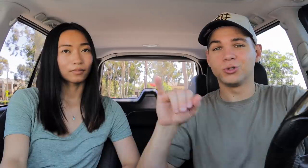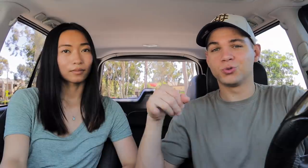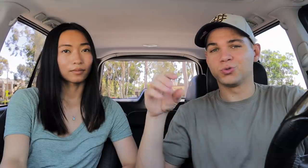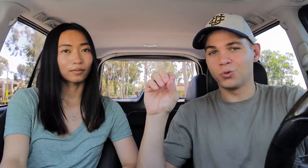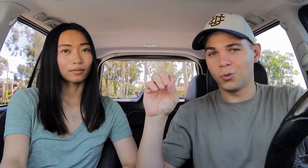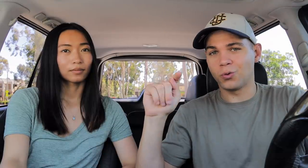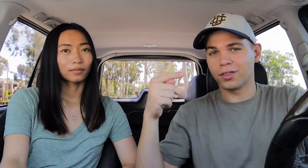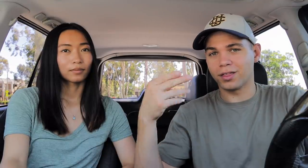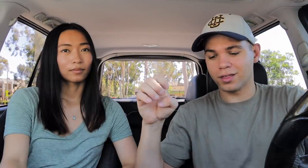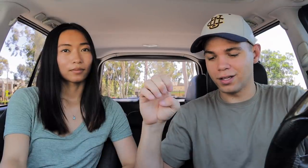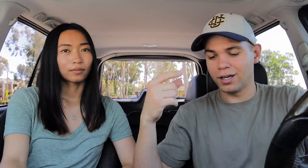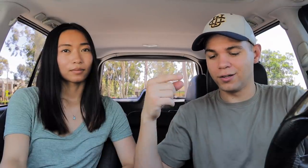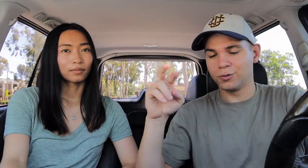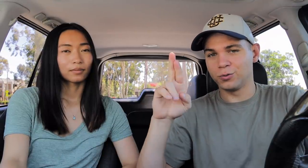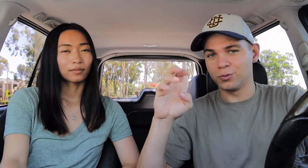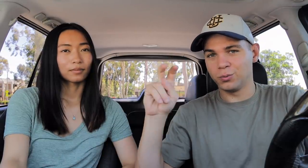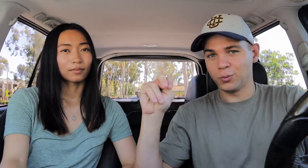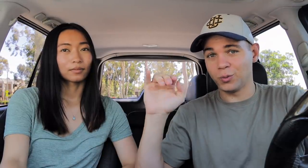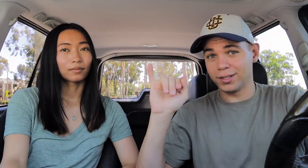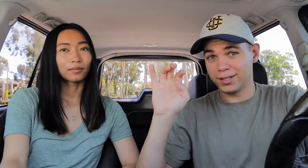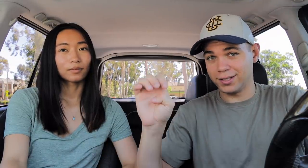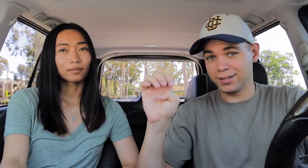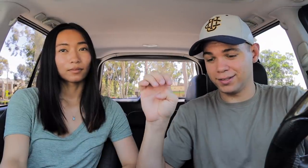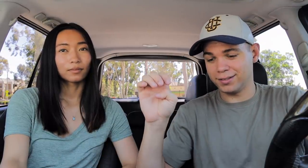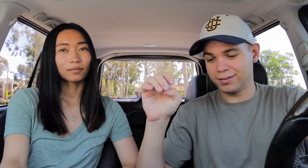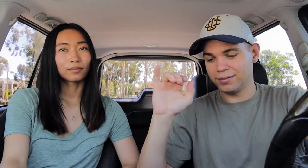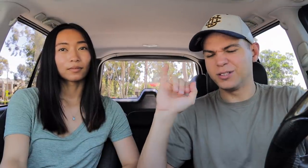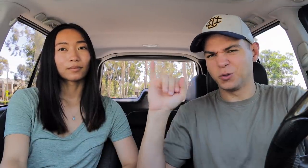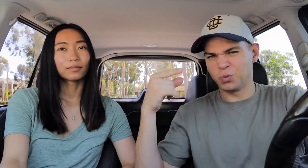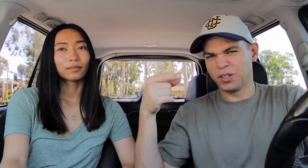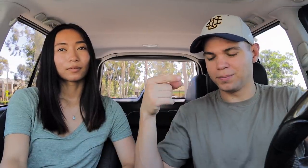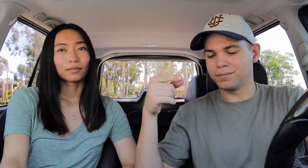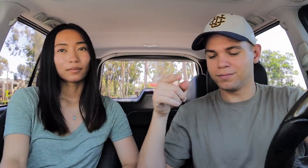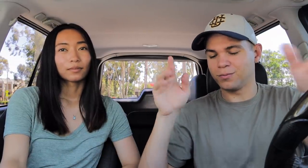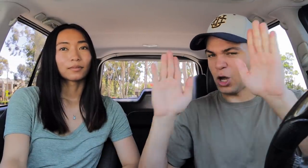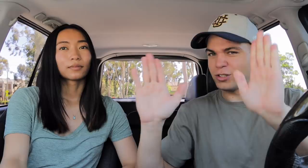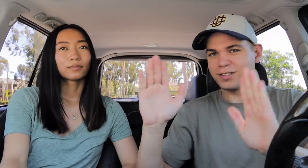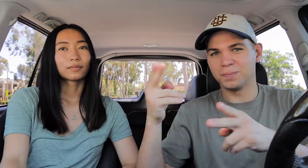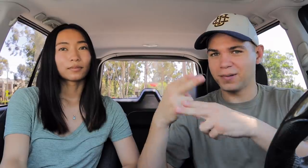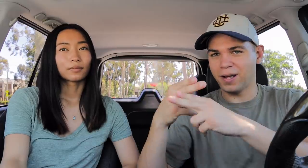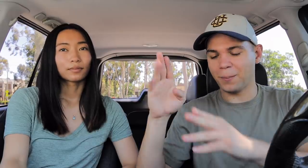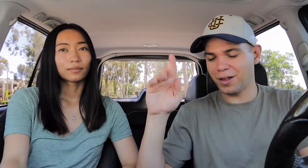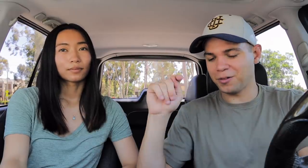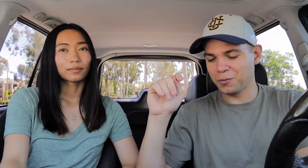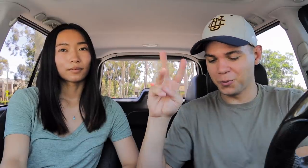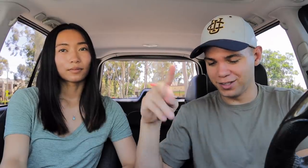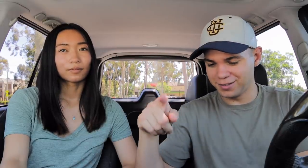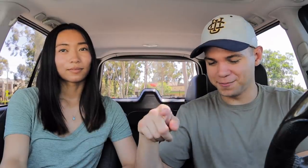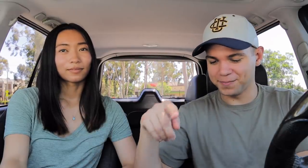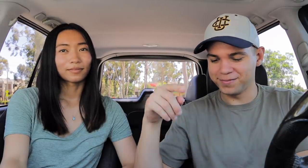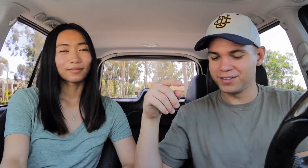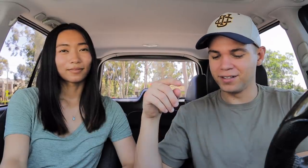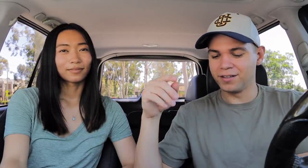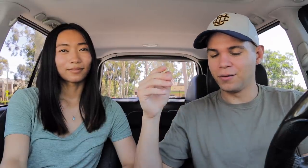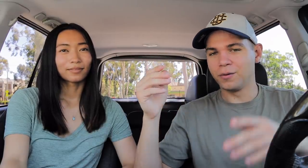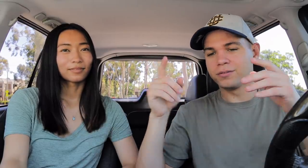Jothegrenie from IG, awesome name, btw asked,